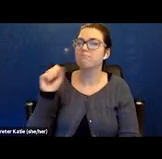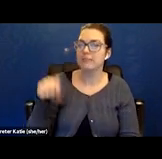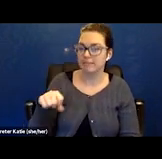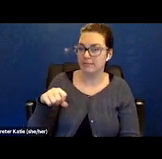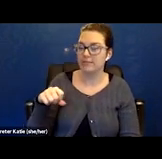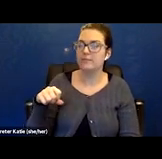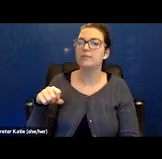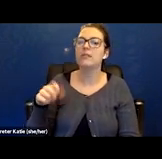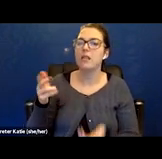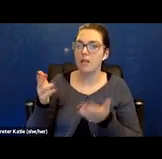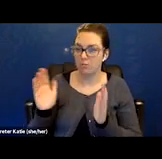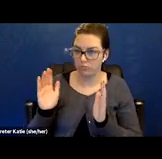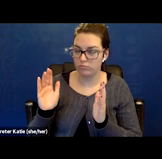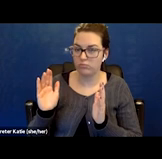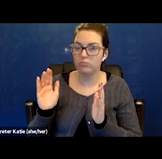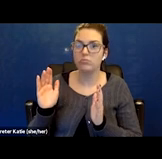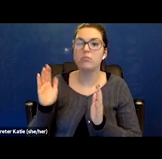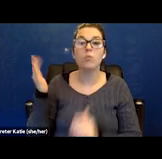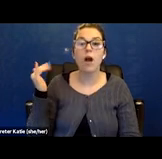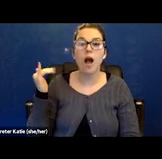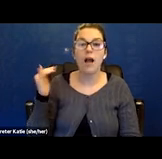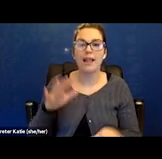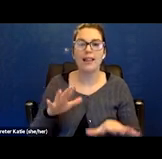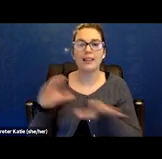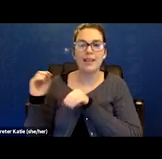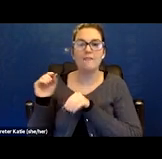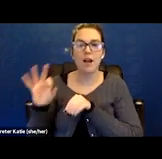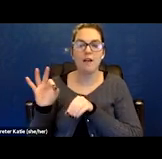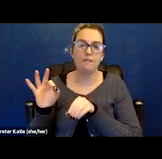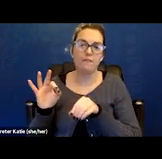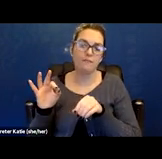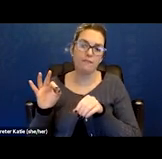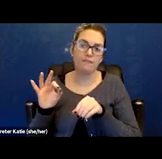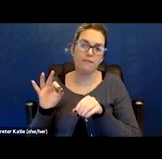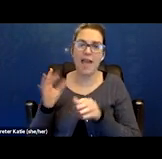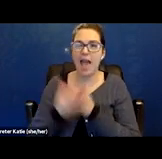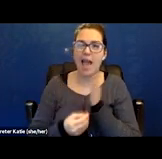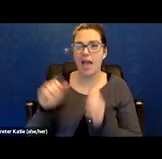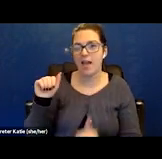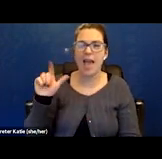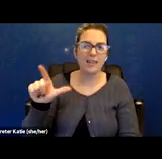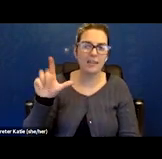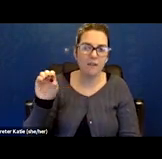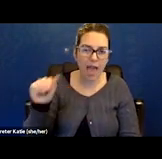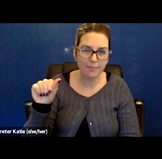due to a leave of absence due to a health or illness, but then five minutes later they sent a second later,